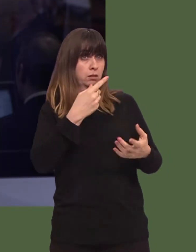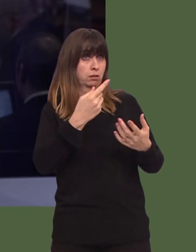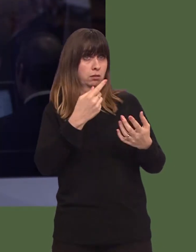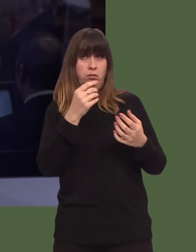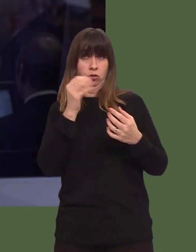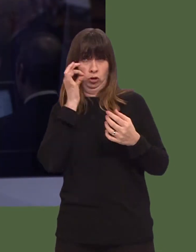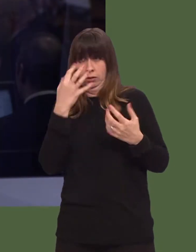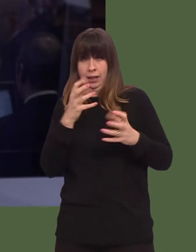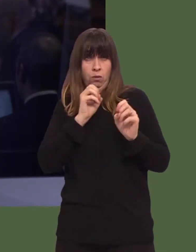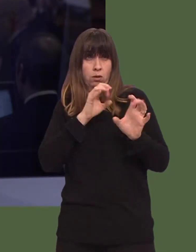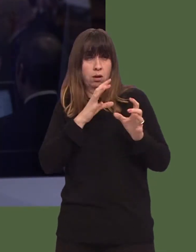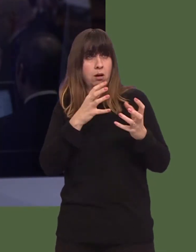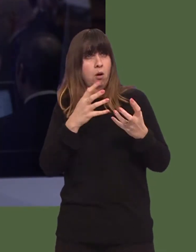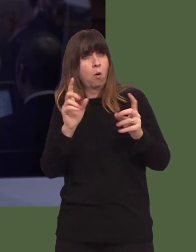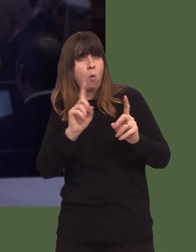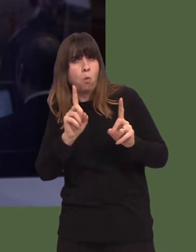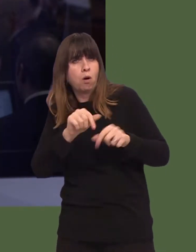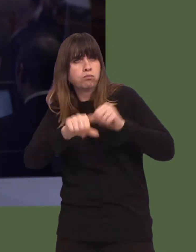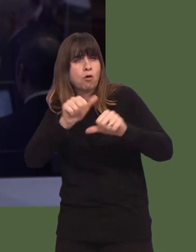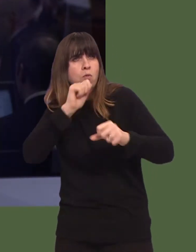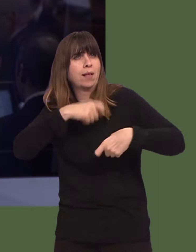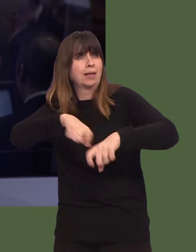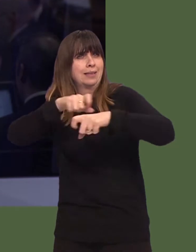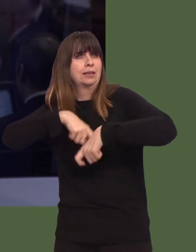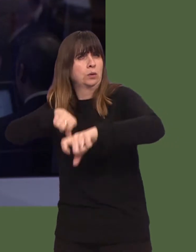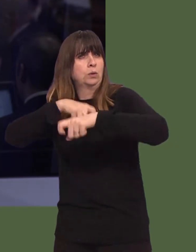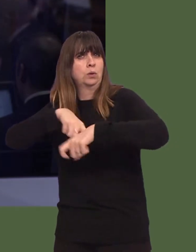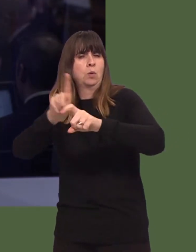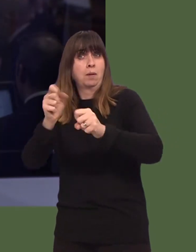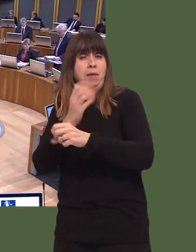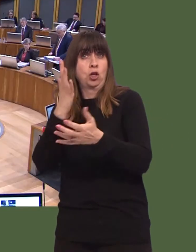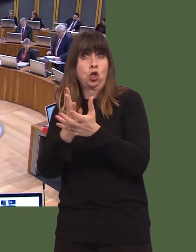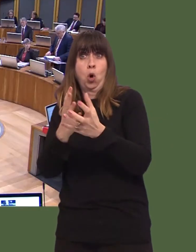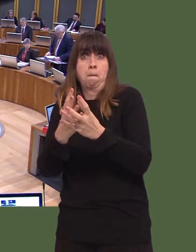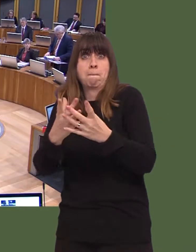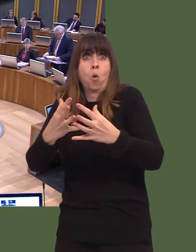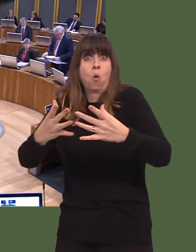will be ongoing in order to ensure that there is no growth next year in the number of homeless people in Wales?